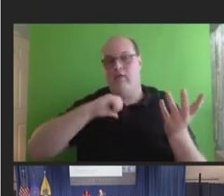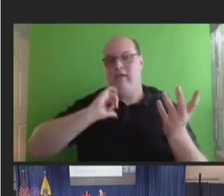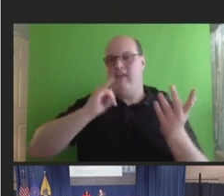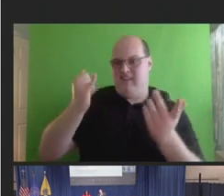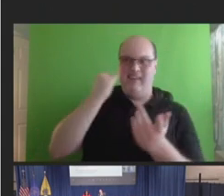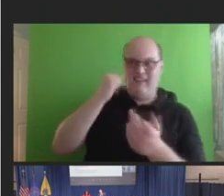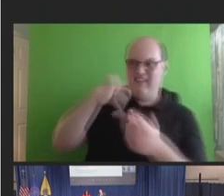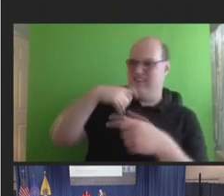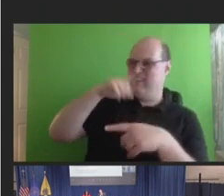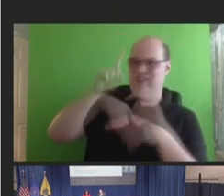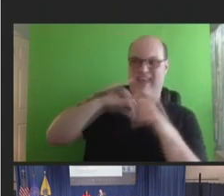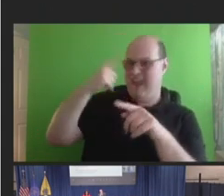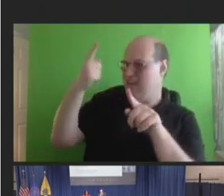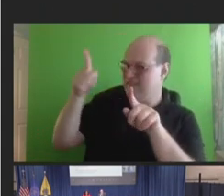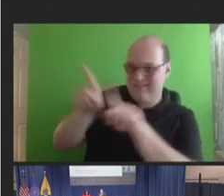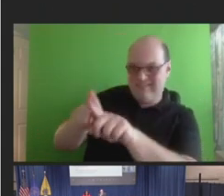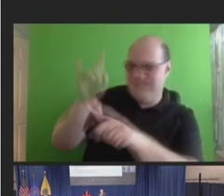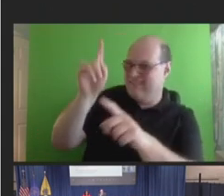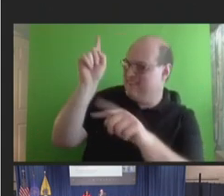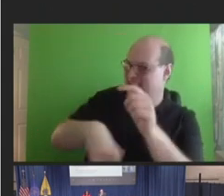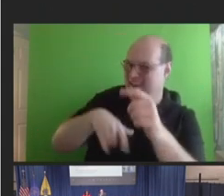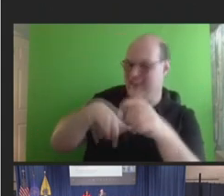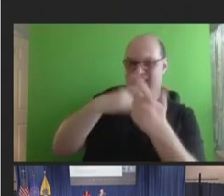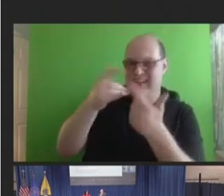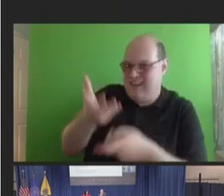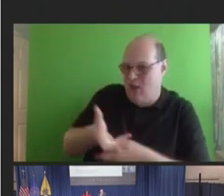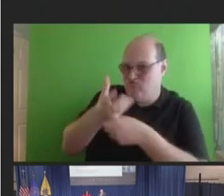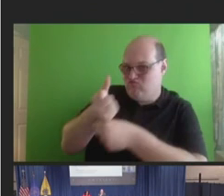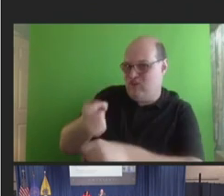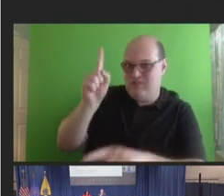get on the same page. How are we supposed to kind of place trust in this?"